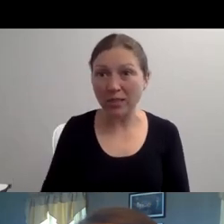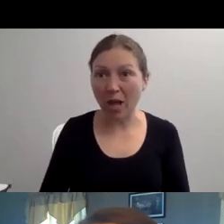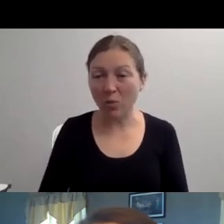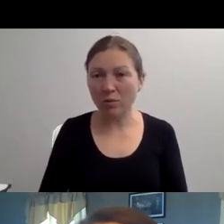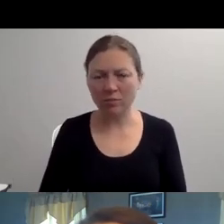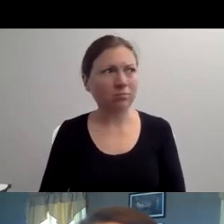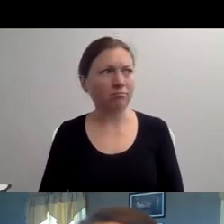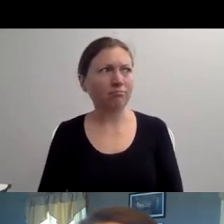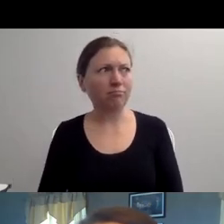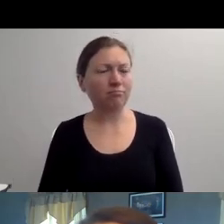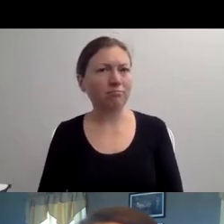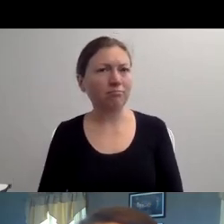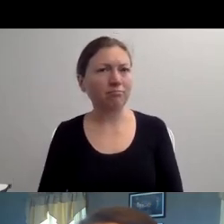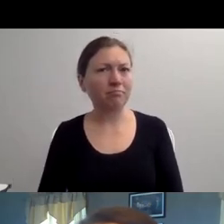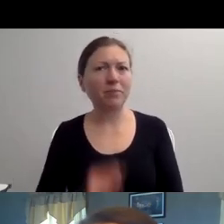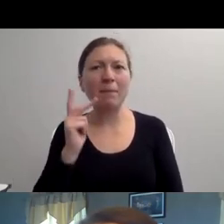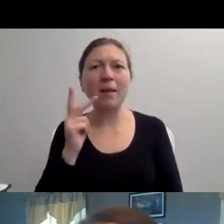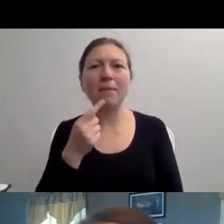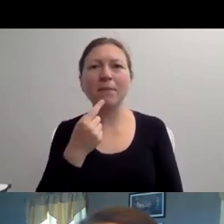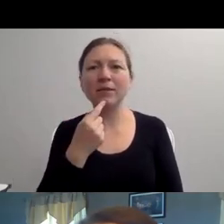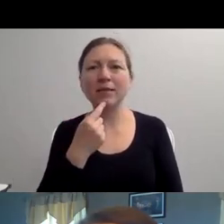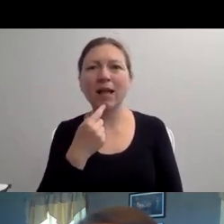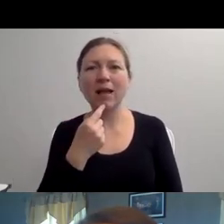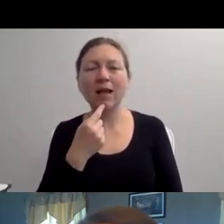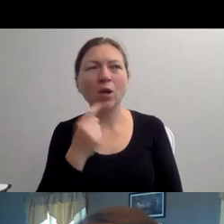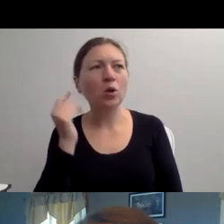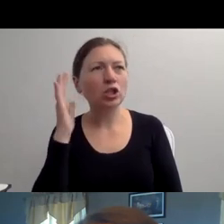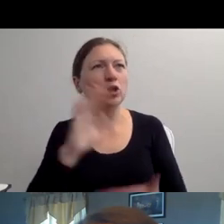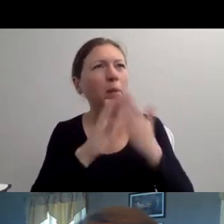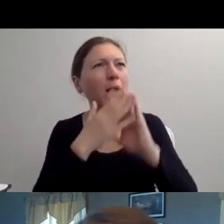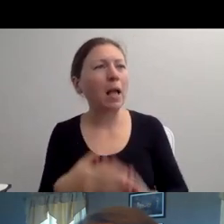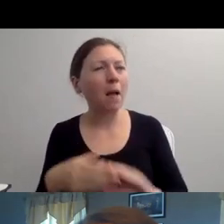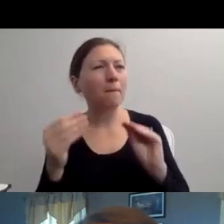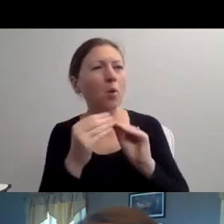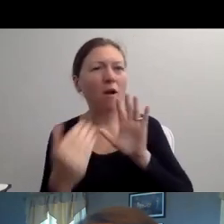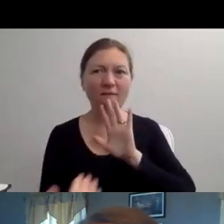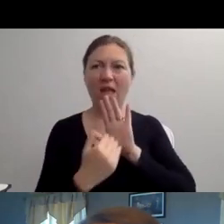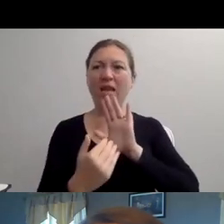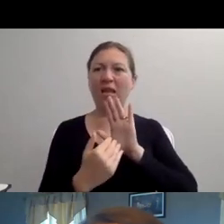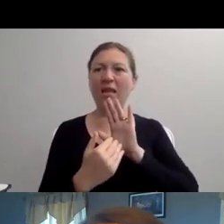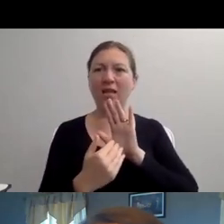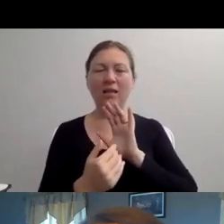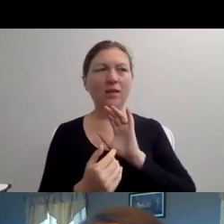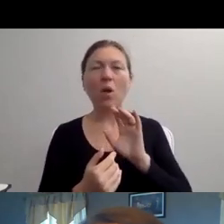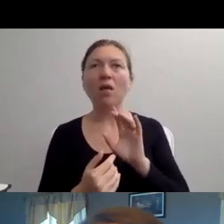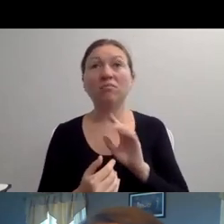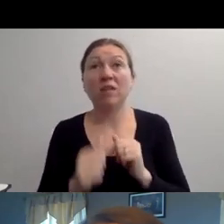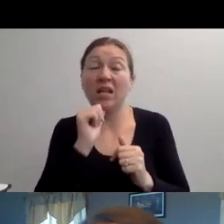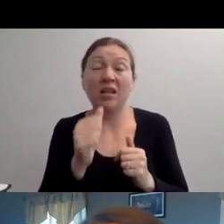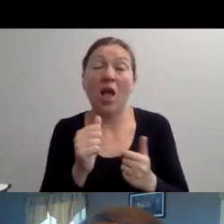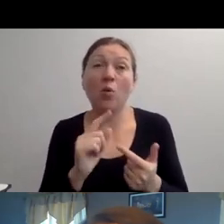AND THE WAY IT MAKES ME FEEL IS THAT IT'S A BURDEN TO CARRY.